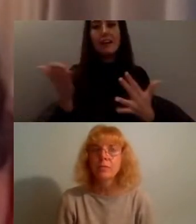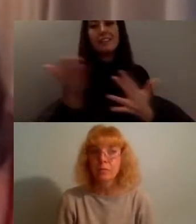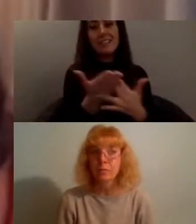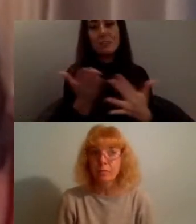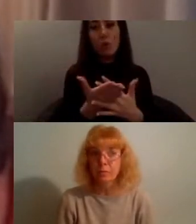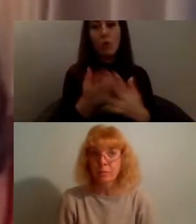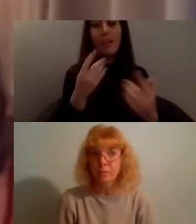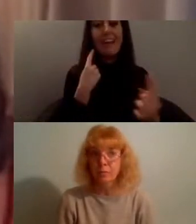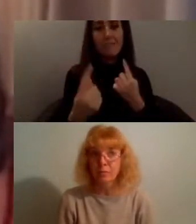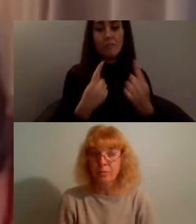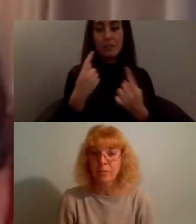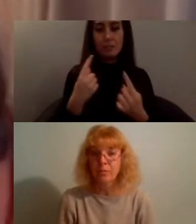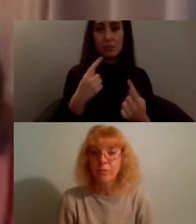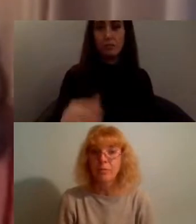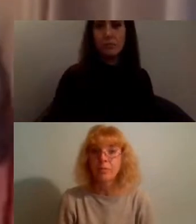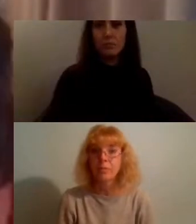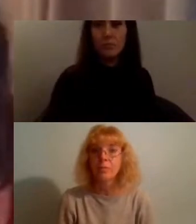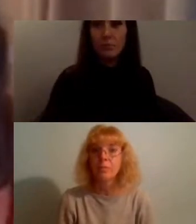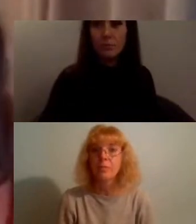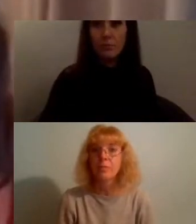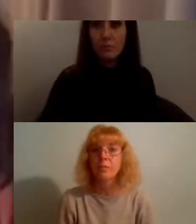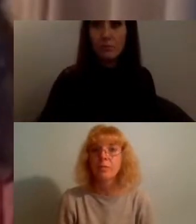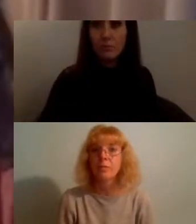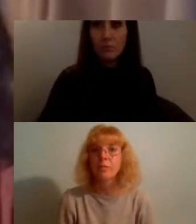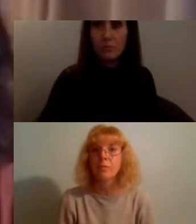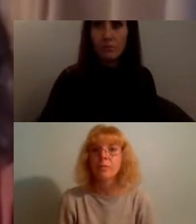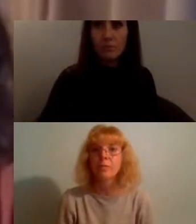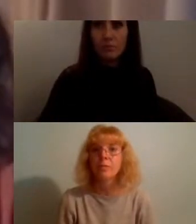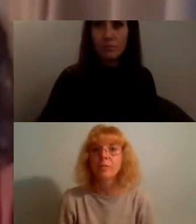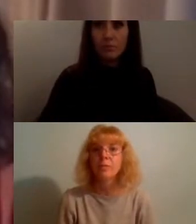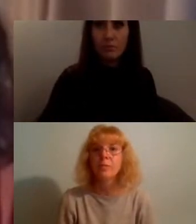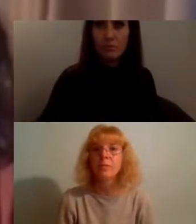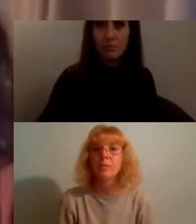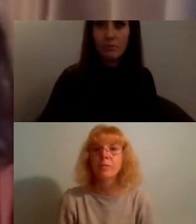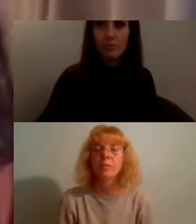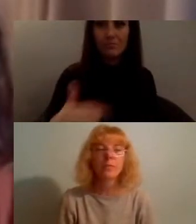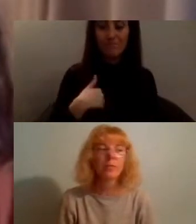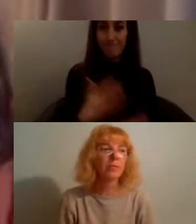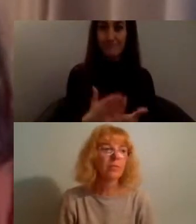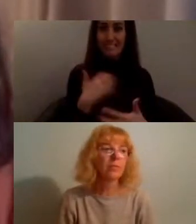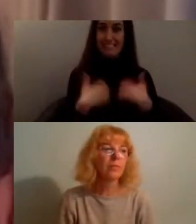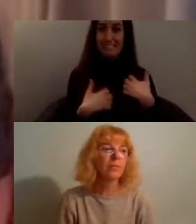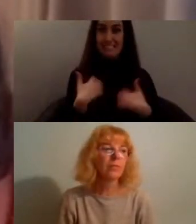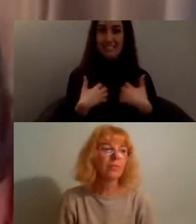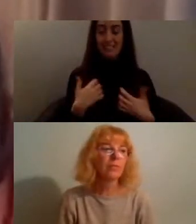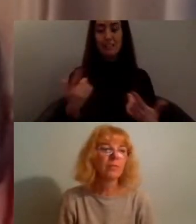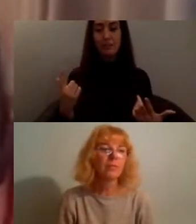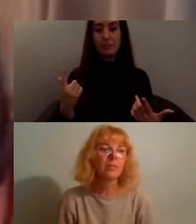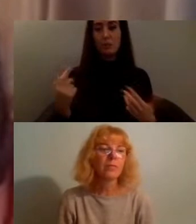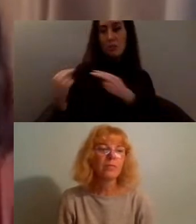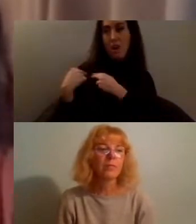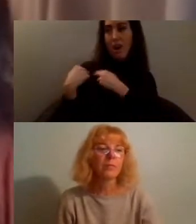mainstream narratives i'm so excited we are going to hand over to the speakers who are each